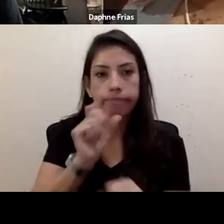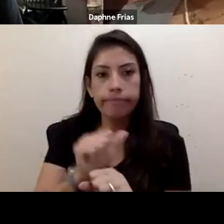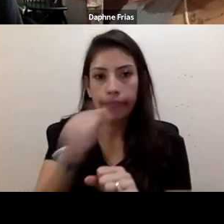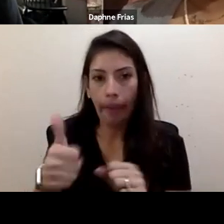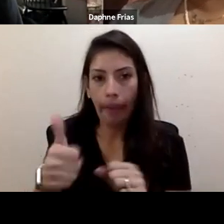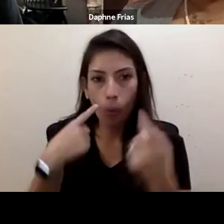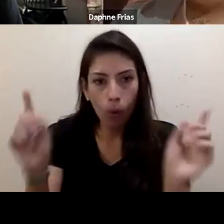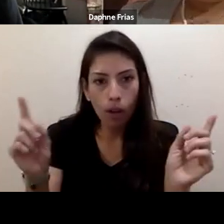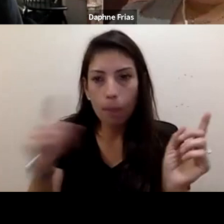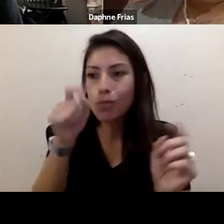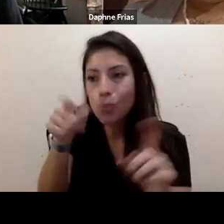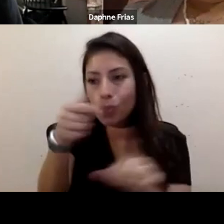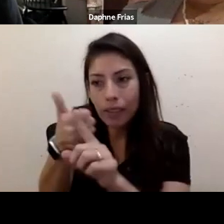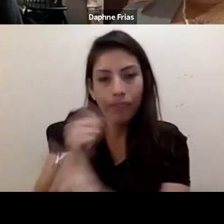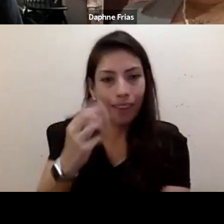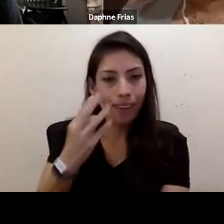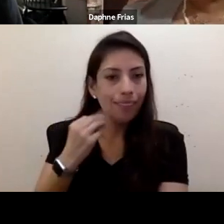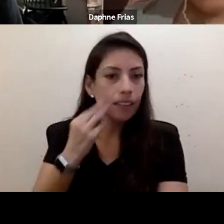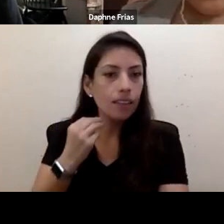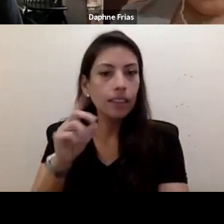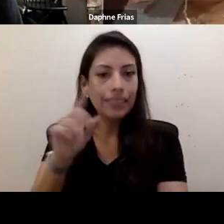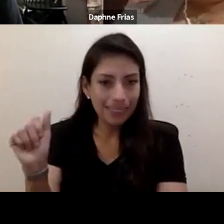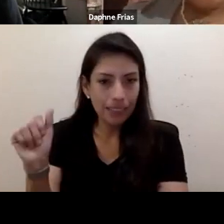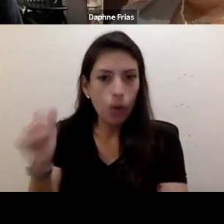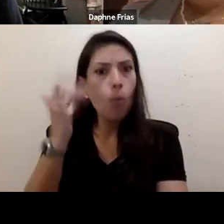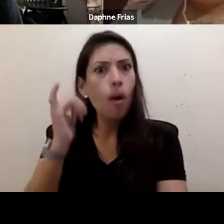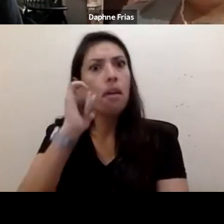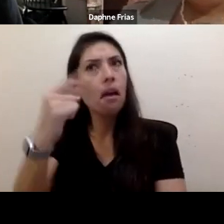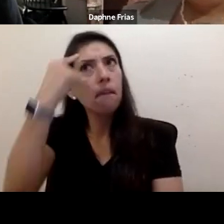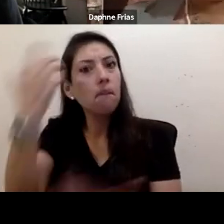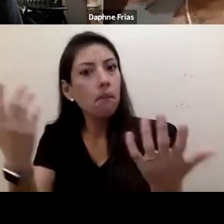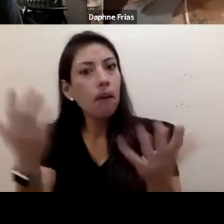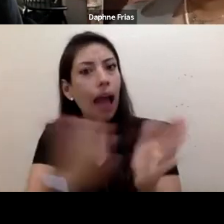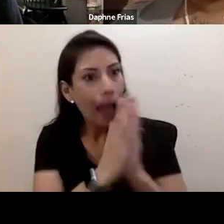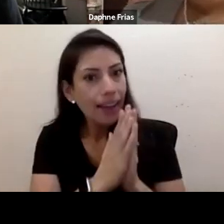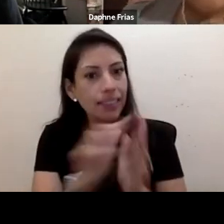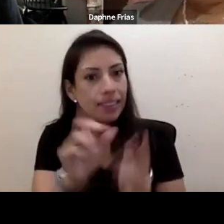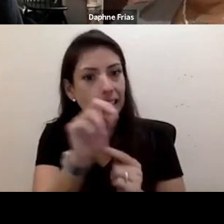here's the radical idea: Actually ask disable people about